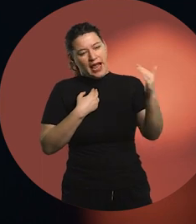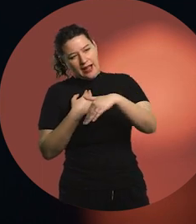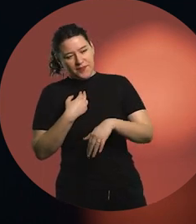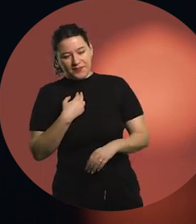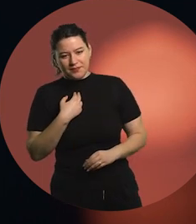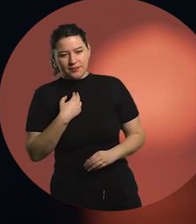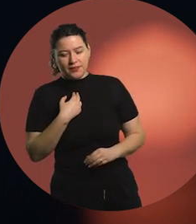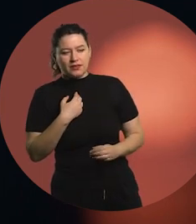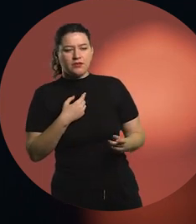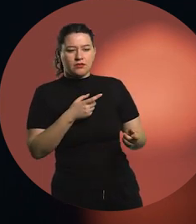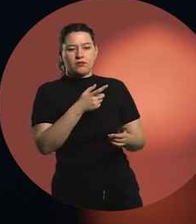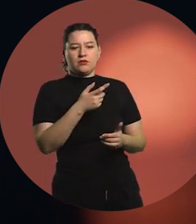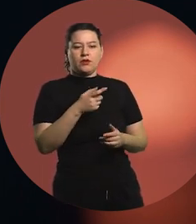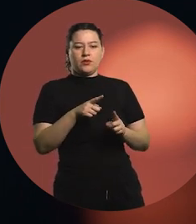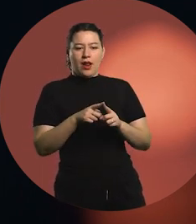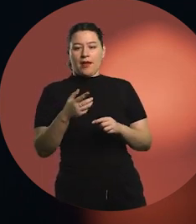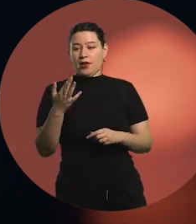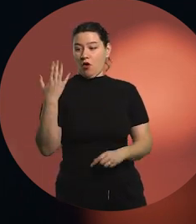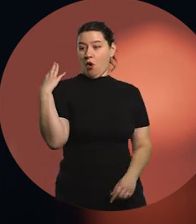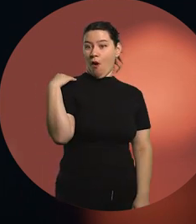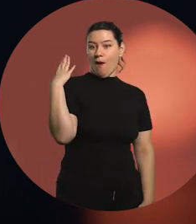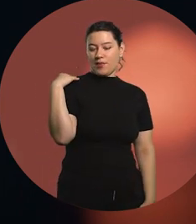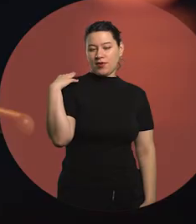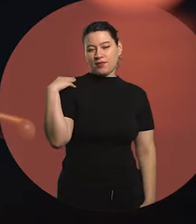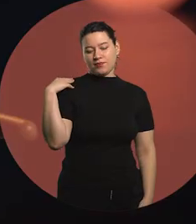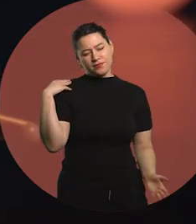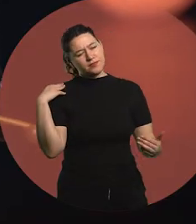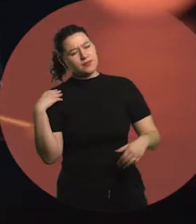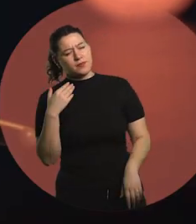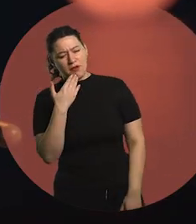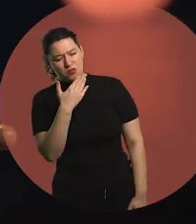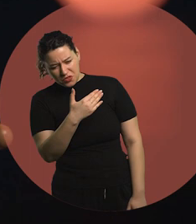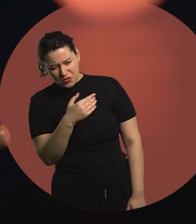put a hand on my shoulder and said: